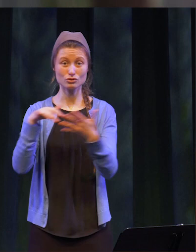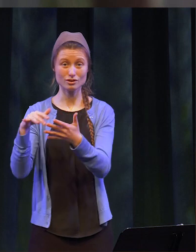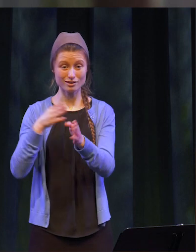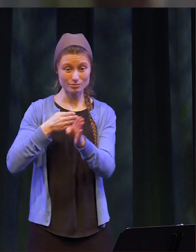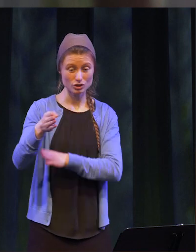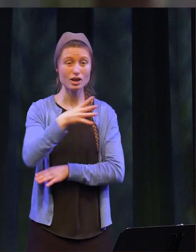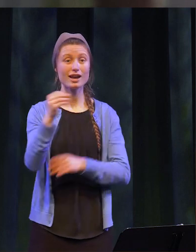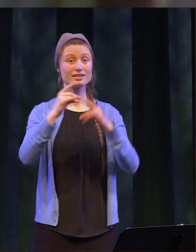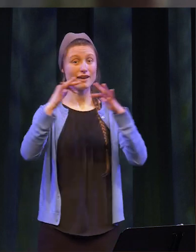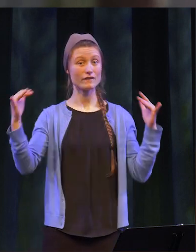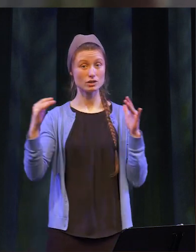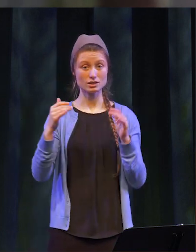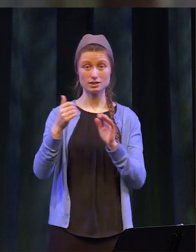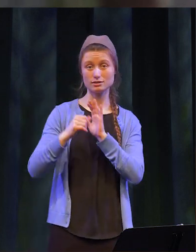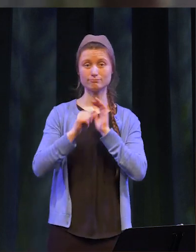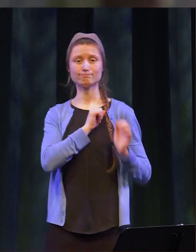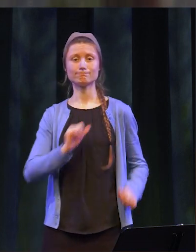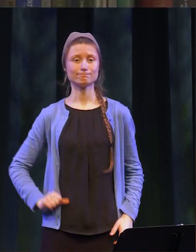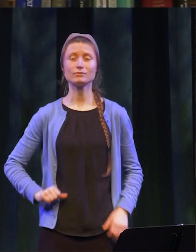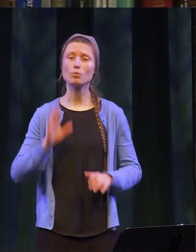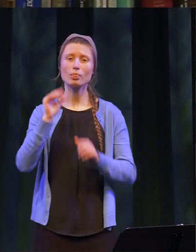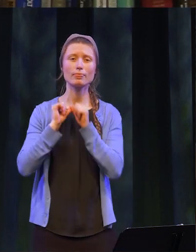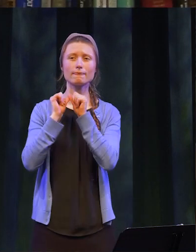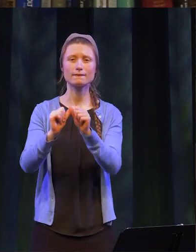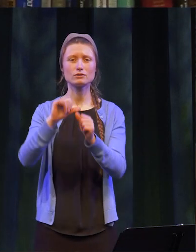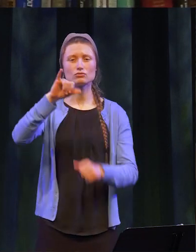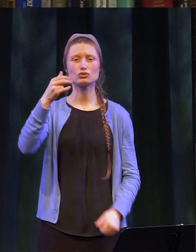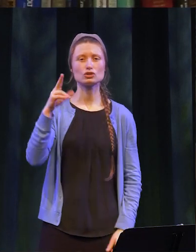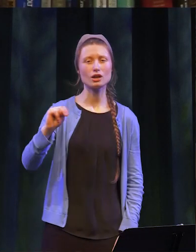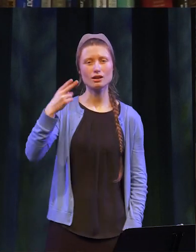major and diversity ambassador who will be continuing her studies at the Johns Hopkins school of